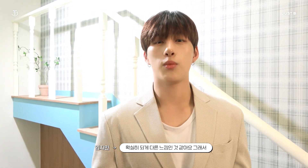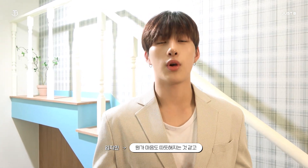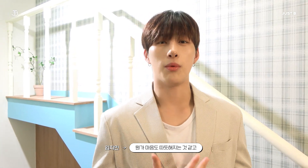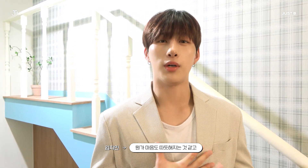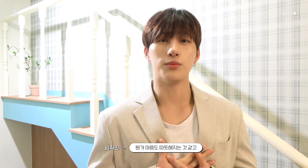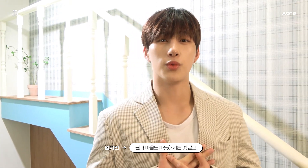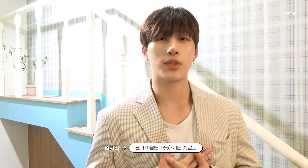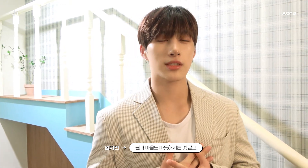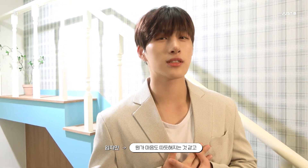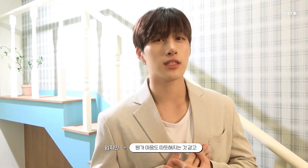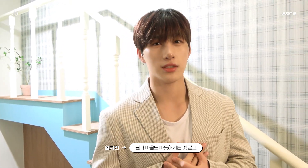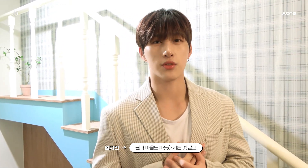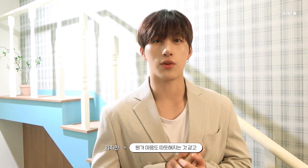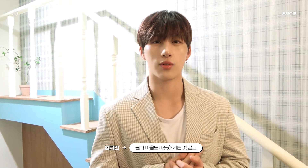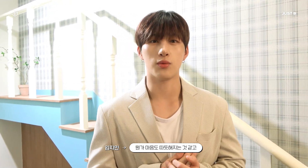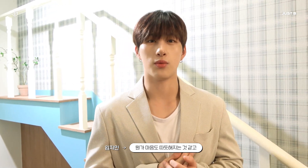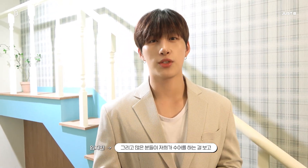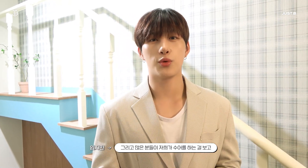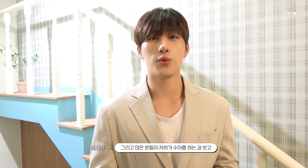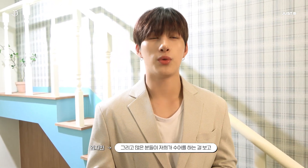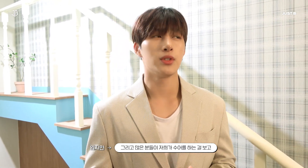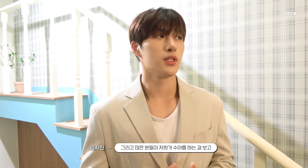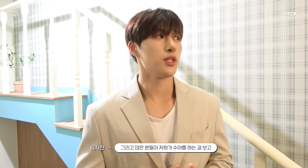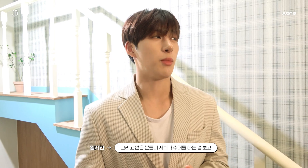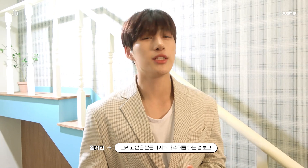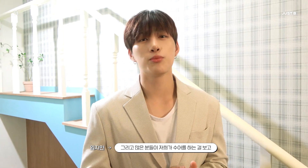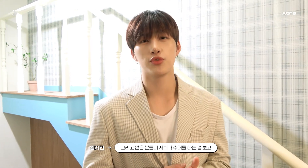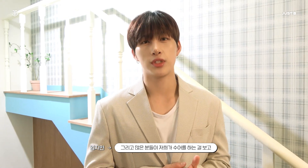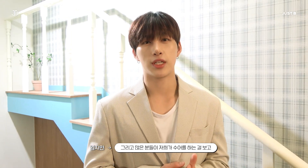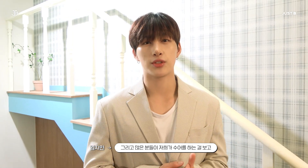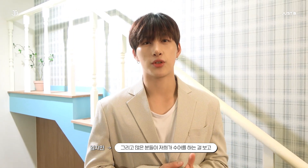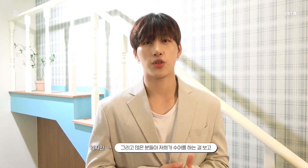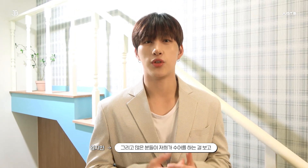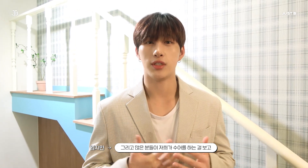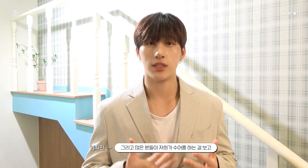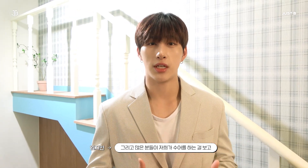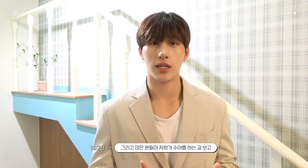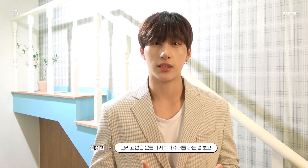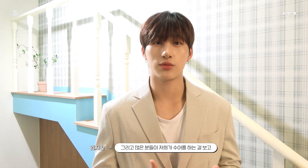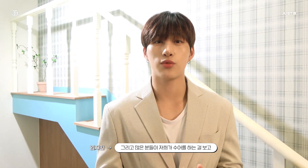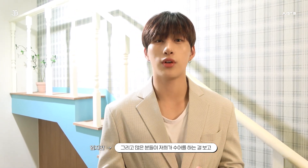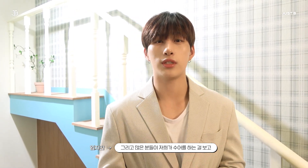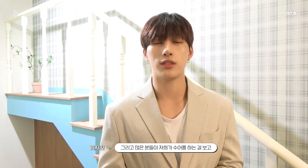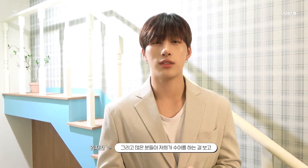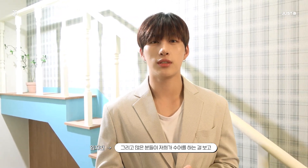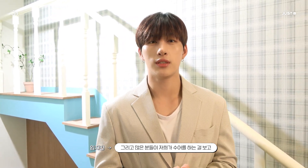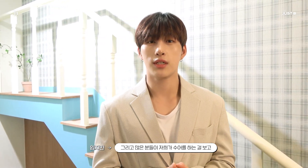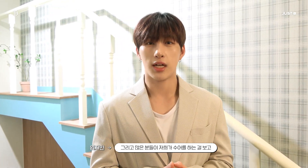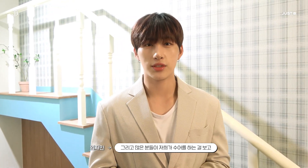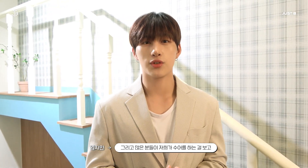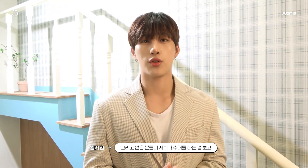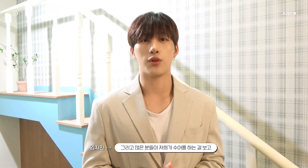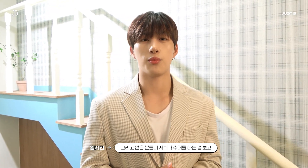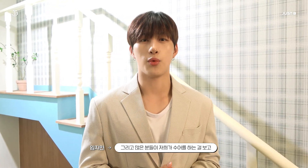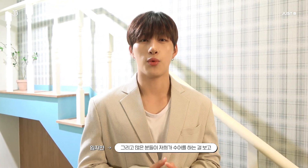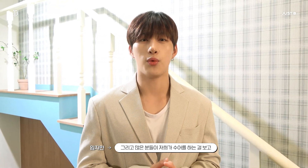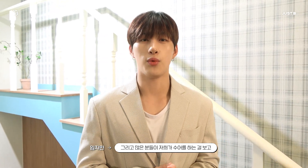it gives me a warm feeling in my heart I hope many people will watch the video